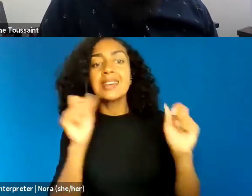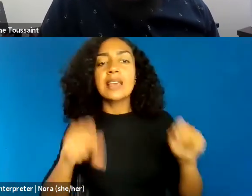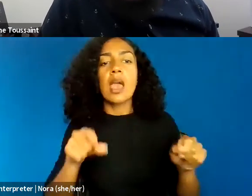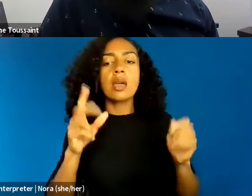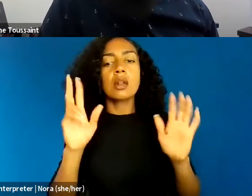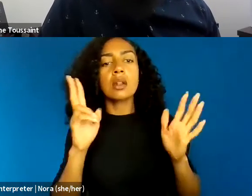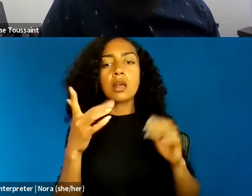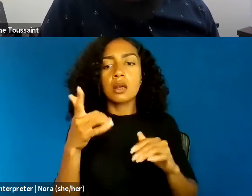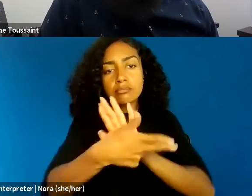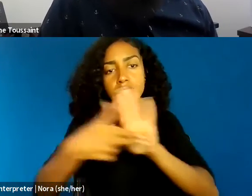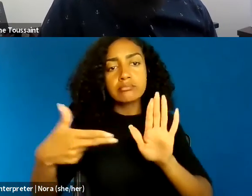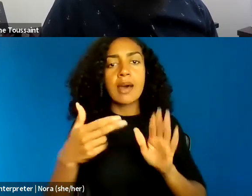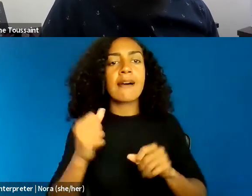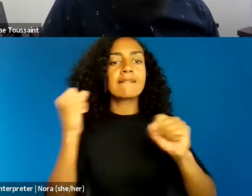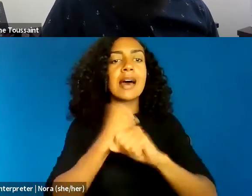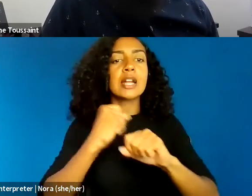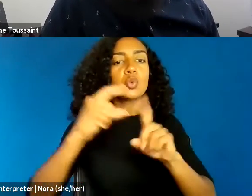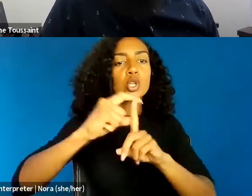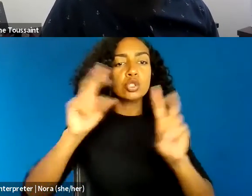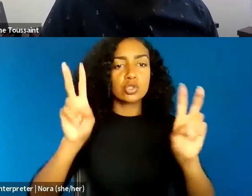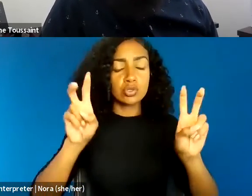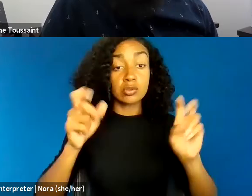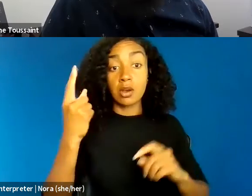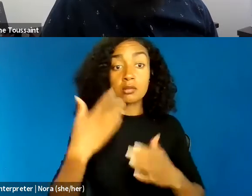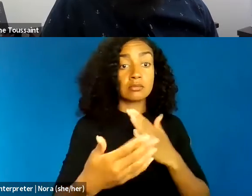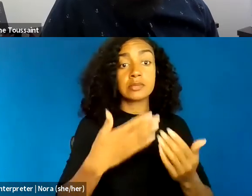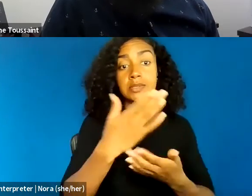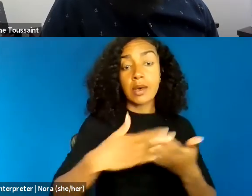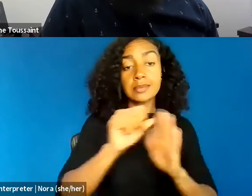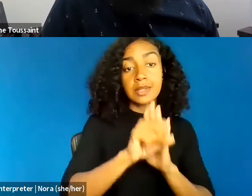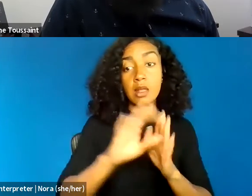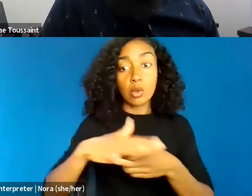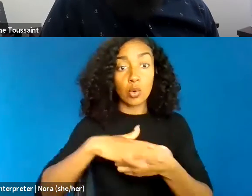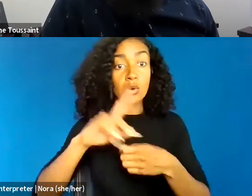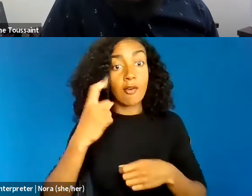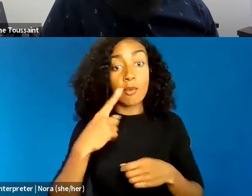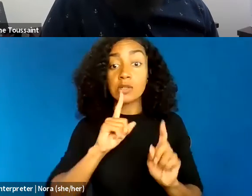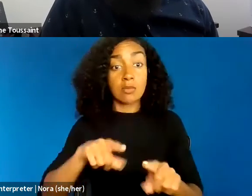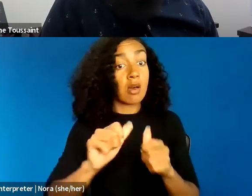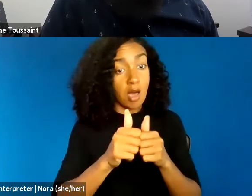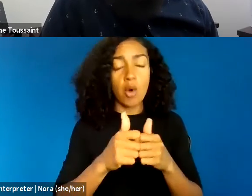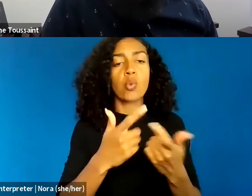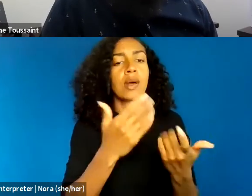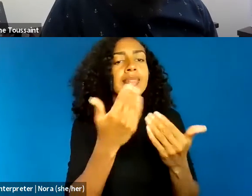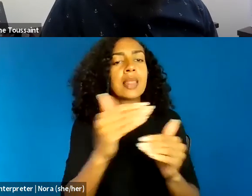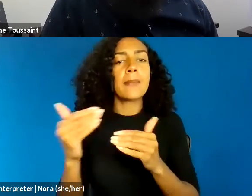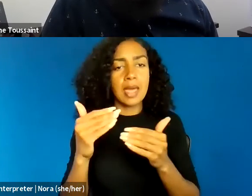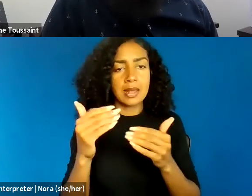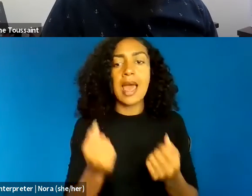Even more, some state and local governments have responded to such concerns by simply limiting the range of public speech that can be criminalized